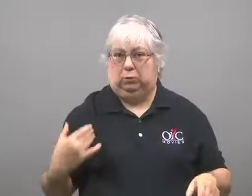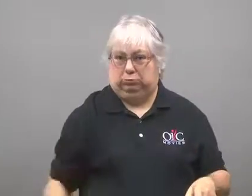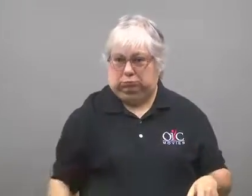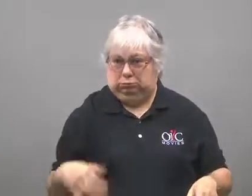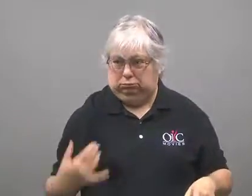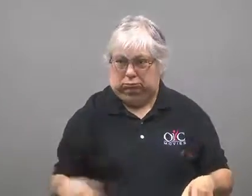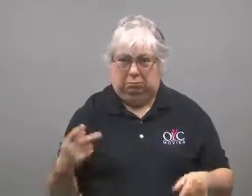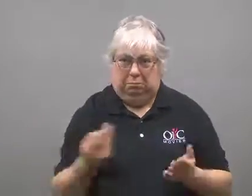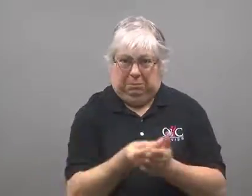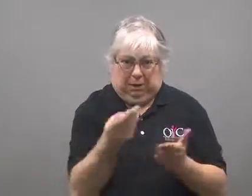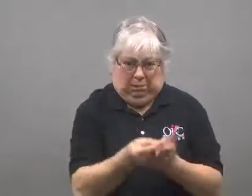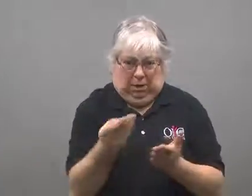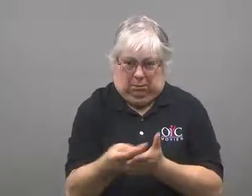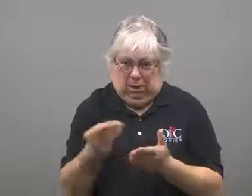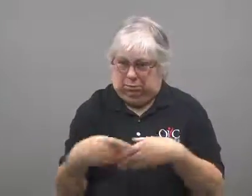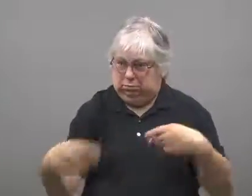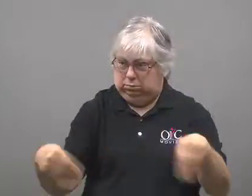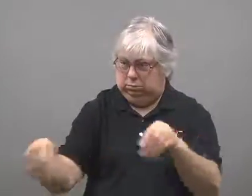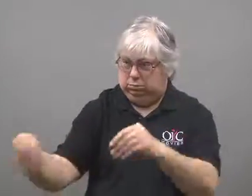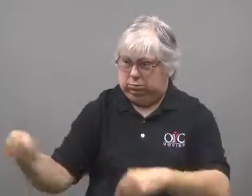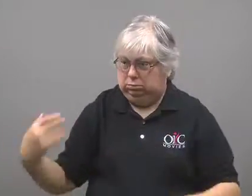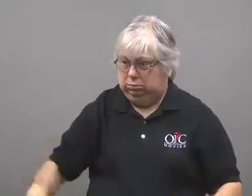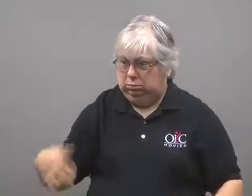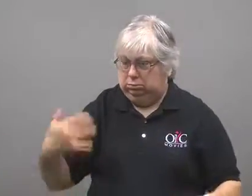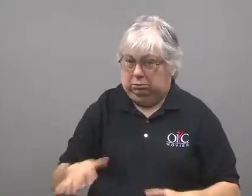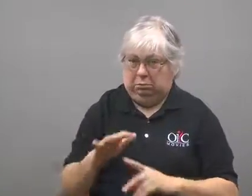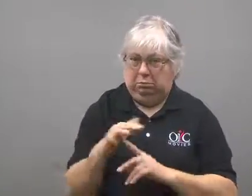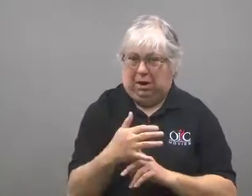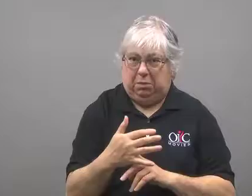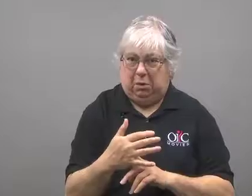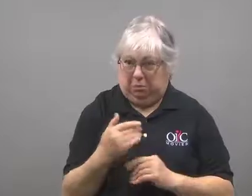but it turned out to be very popular and a lot of people bought them.